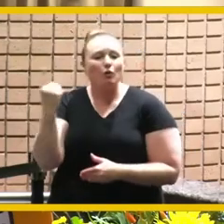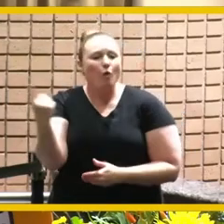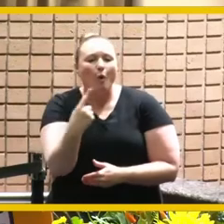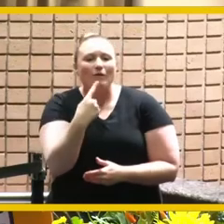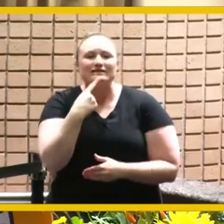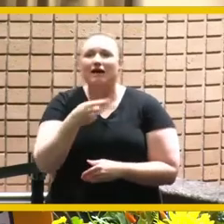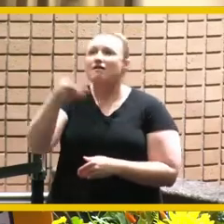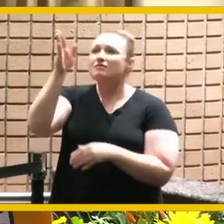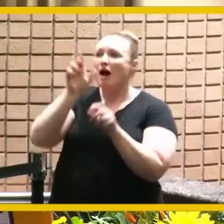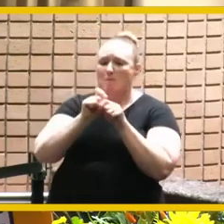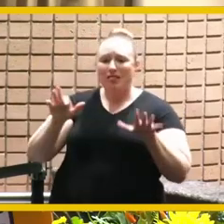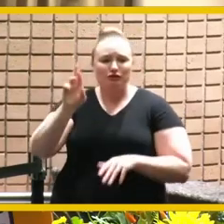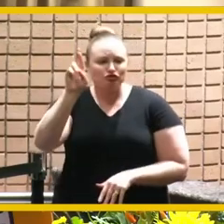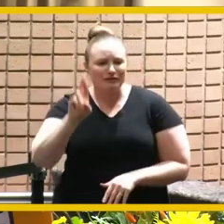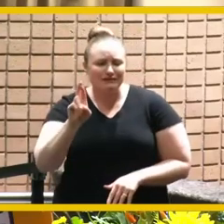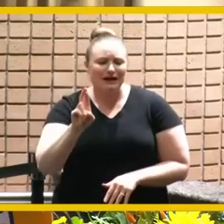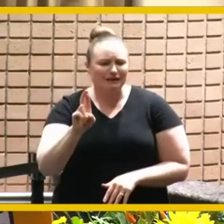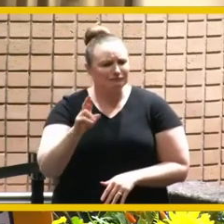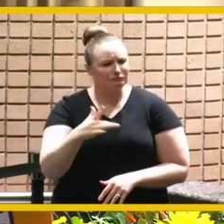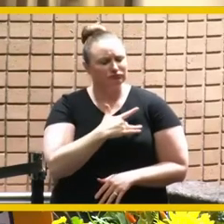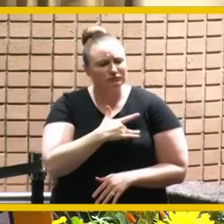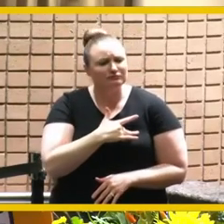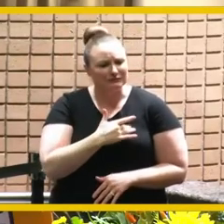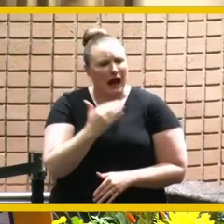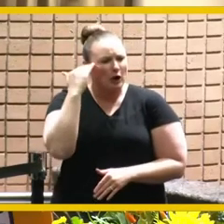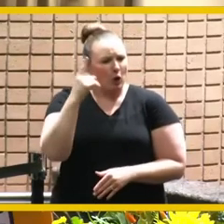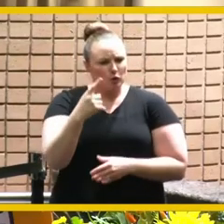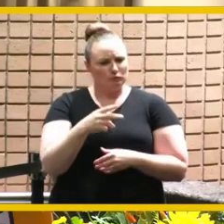i feel the same way about this police department so i know where you're coming from and i know you